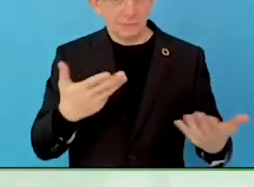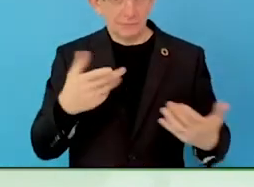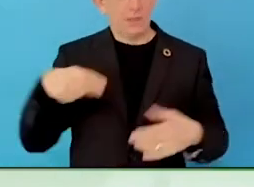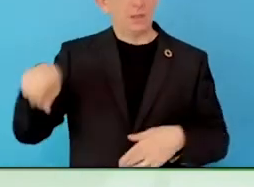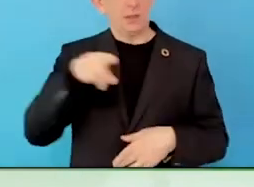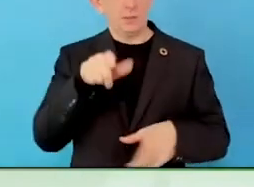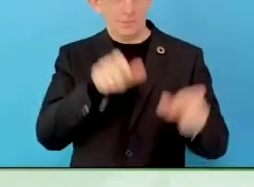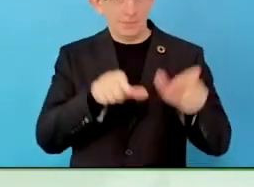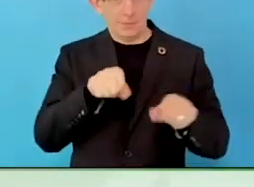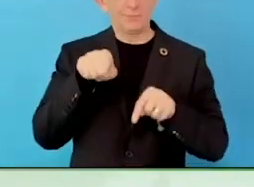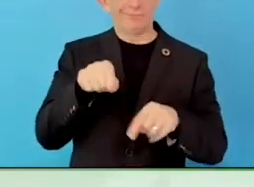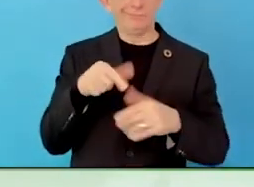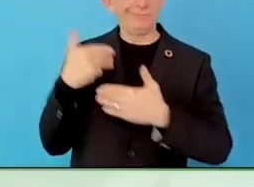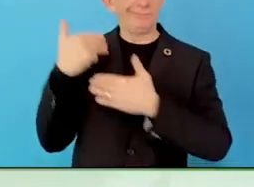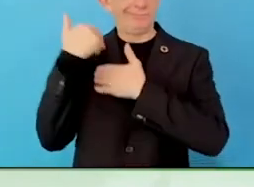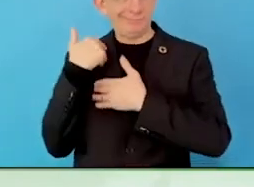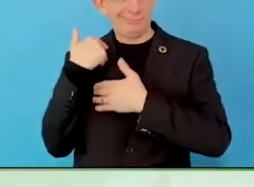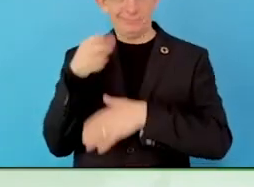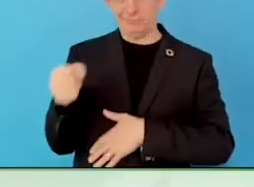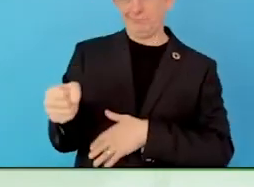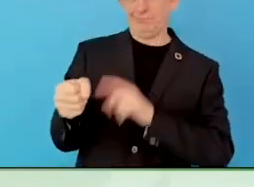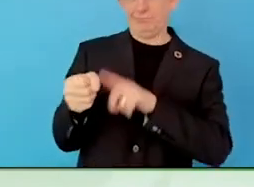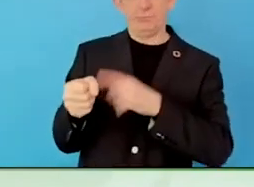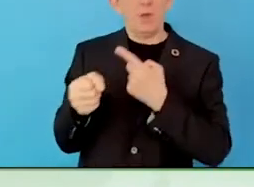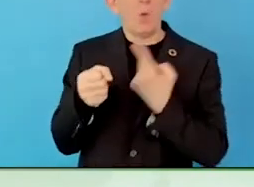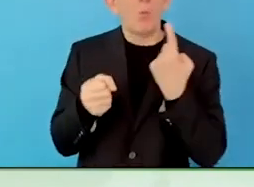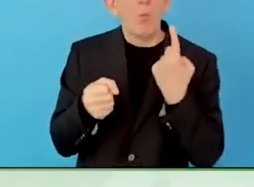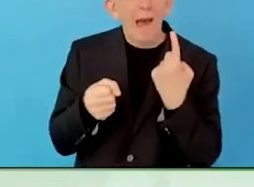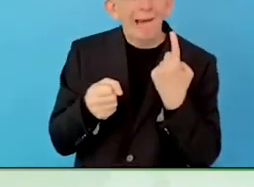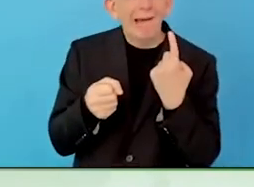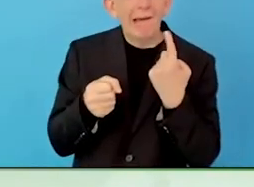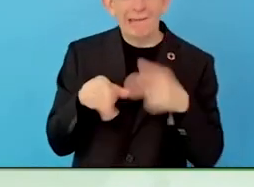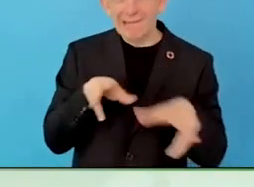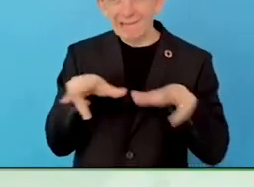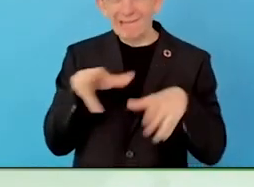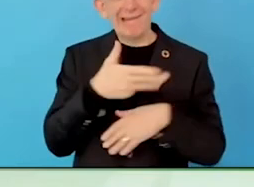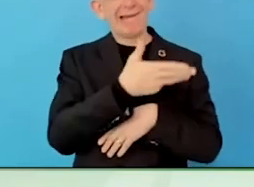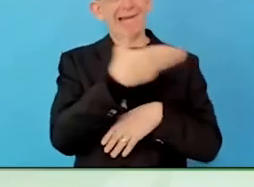We need to help this person who has the intentions and willingness